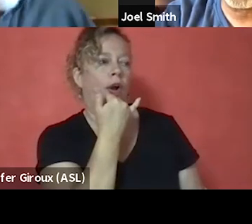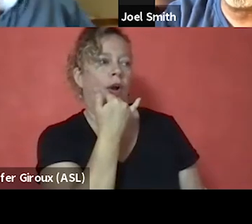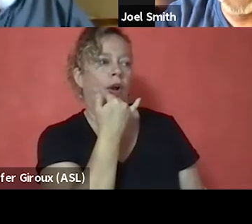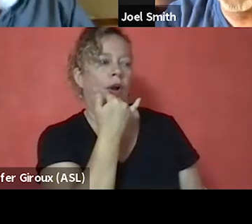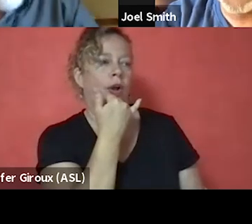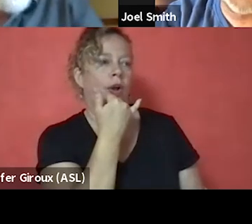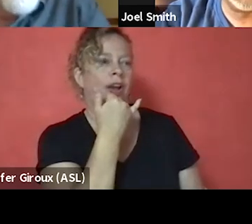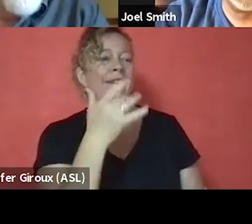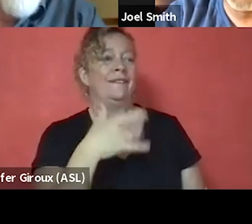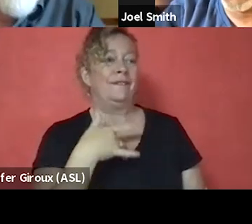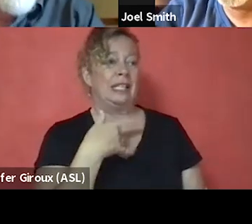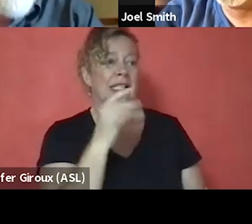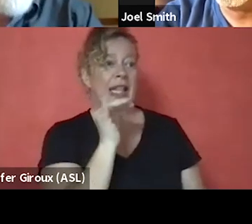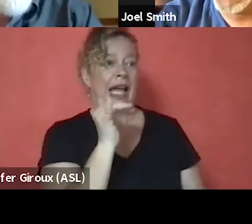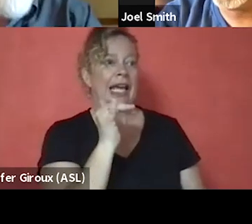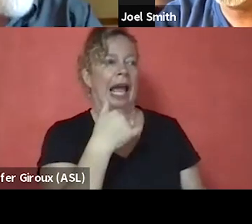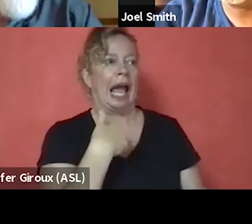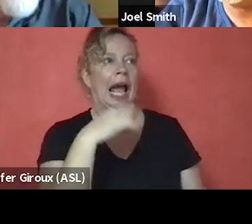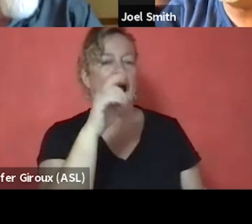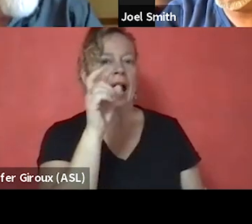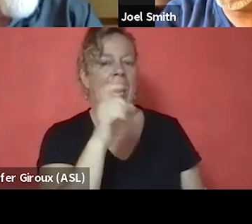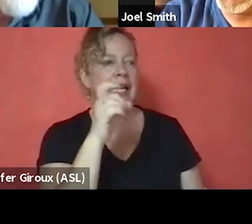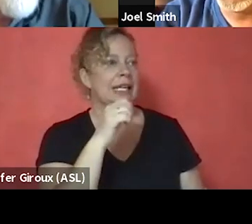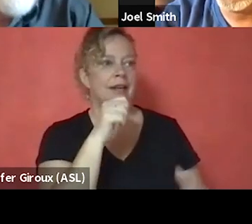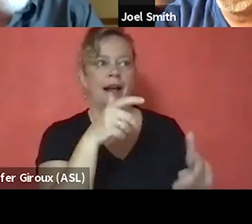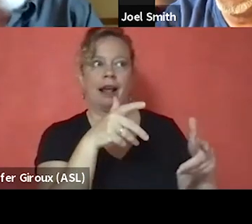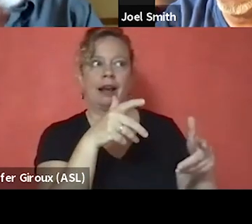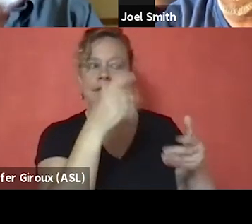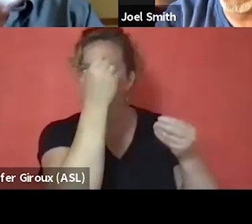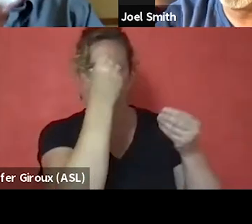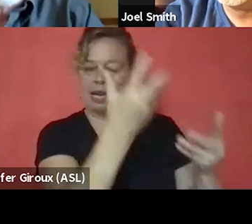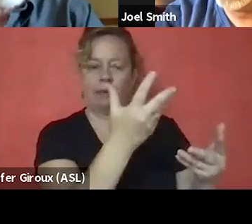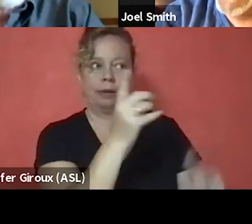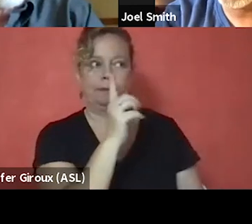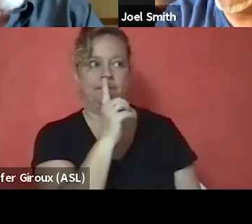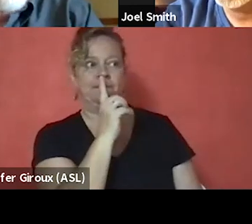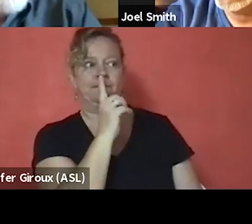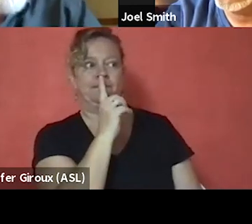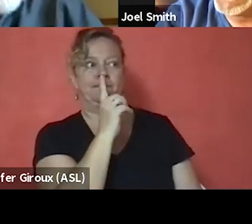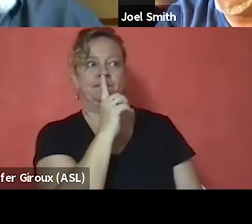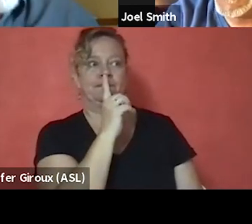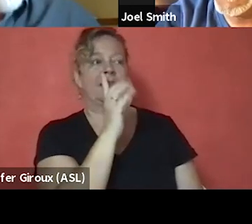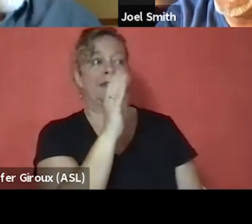Feels like I need to not let anybody know that I have a medical discharge.